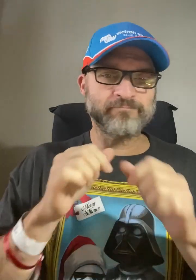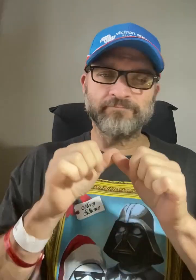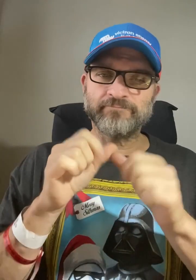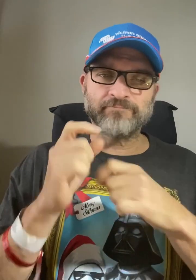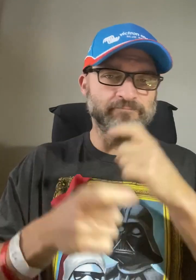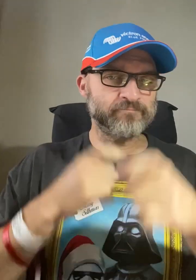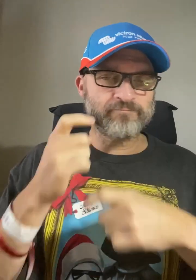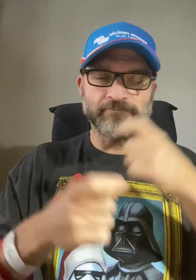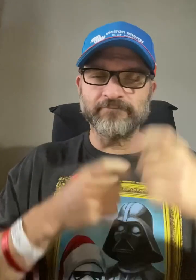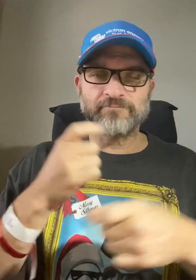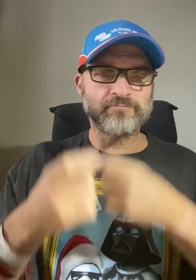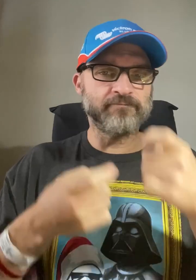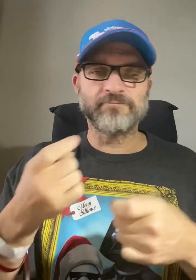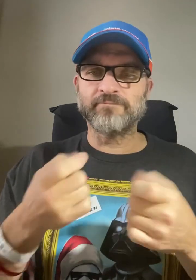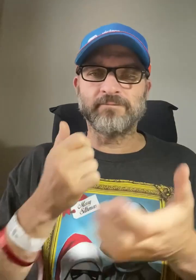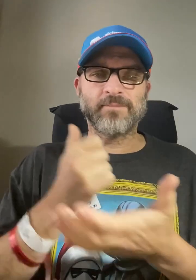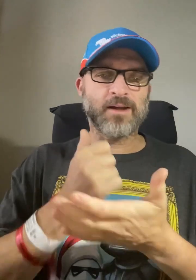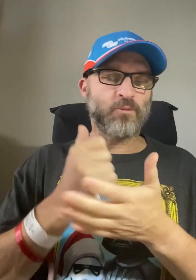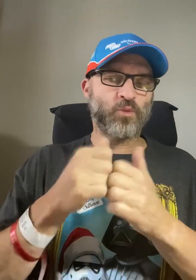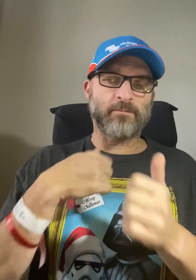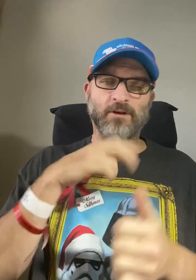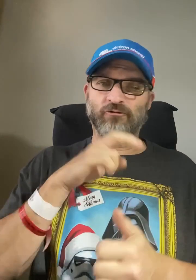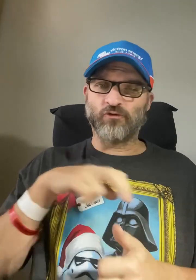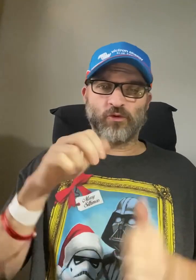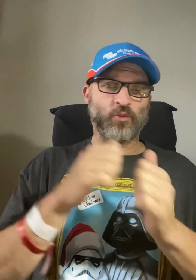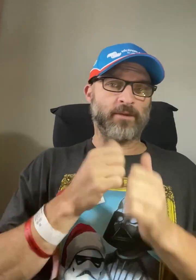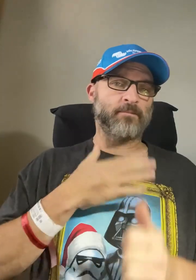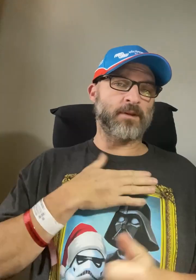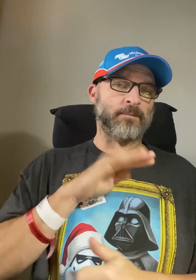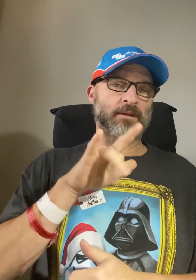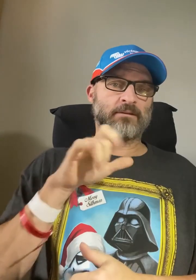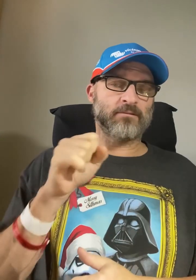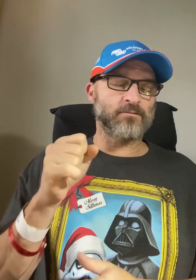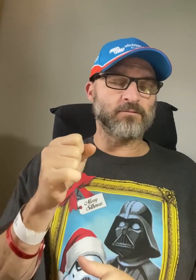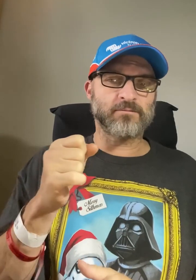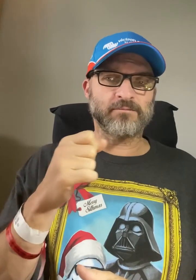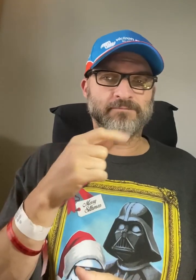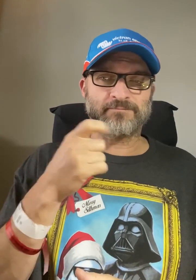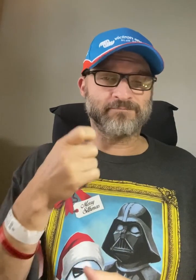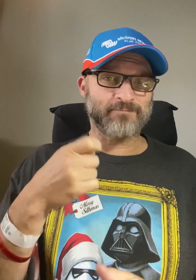So you please continue to donate and help with me with my journey with my bills